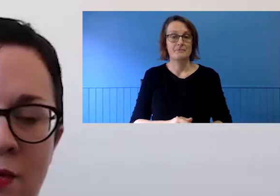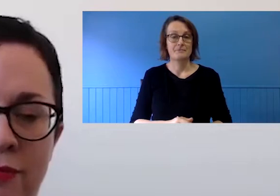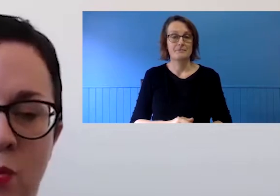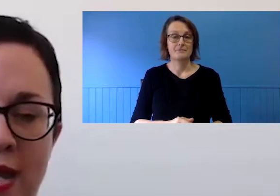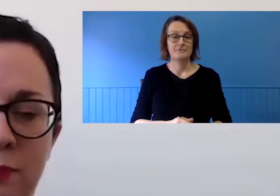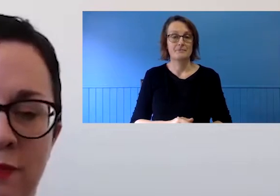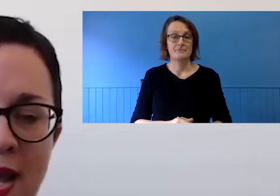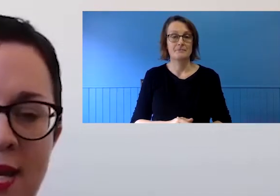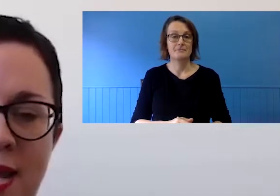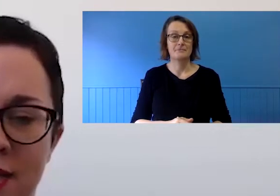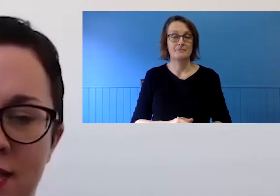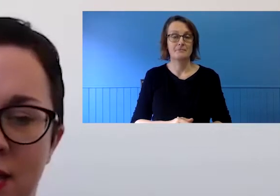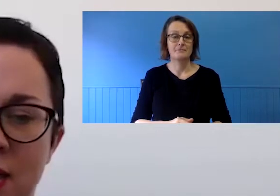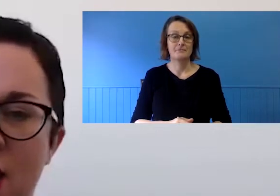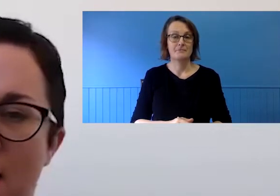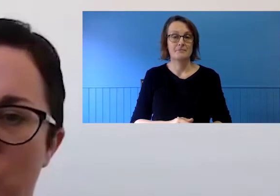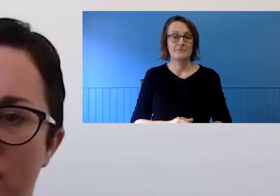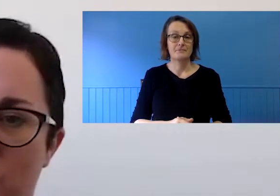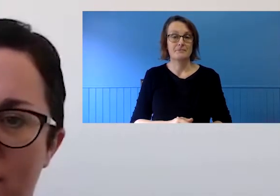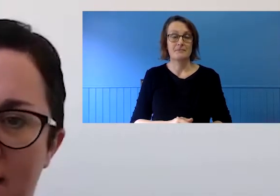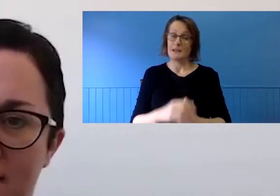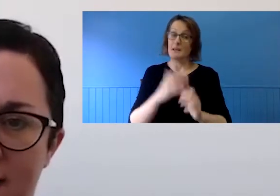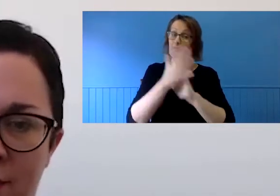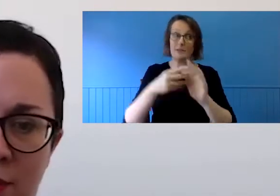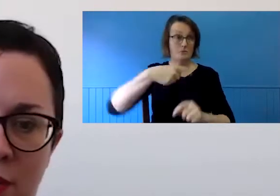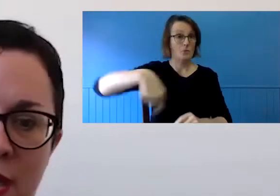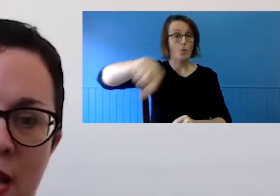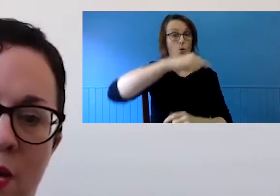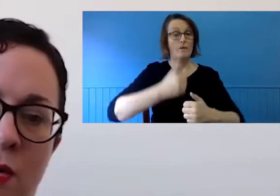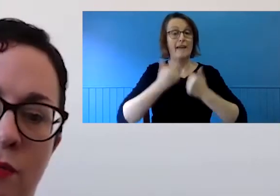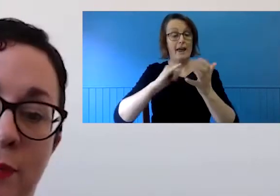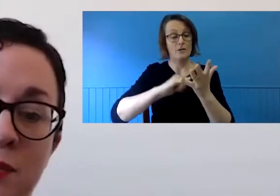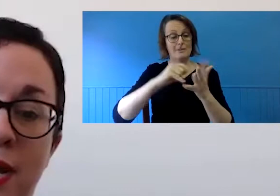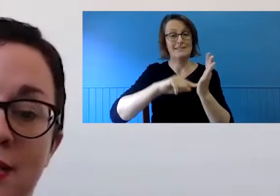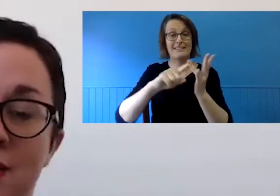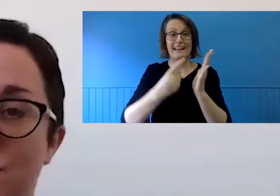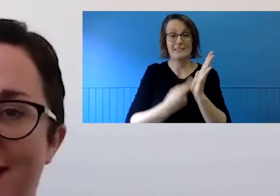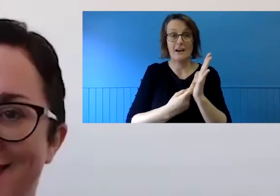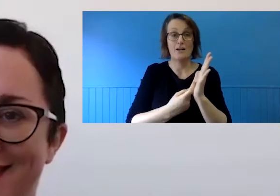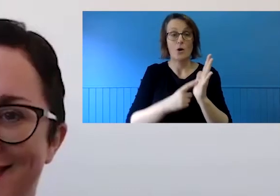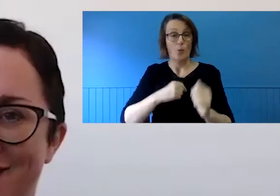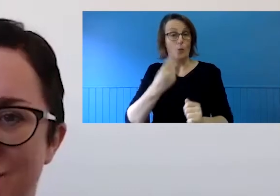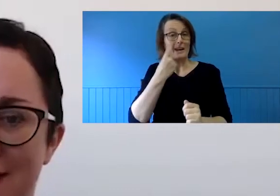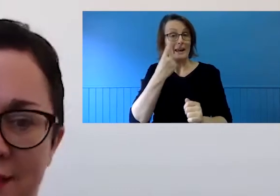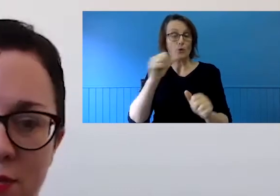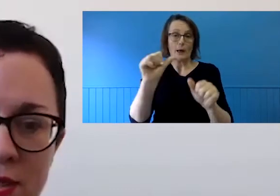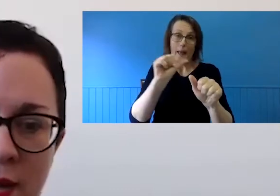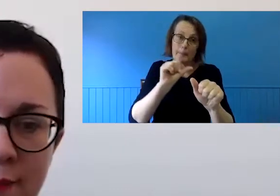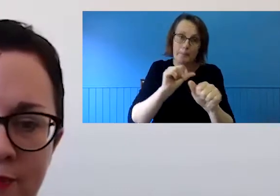of the way it's provided our Secretary with a working example of sector with a working example of best practice digital access during this time.